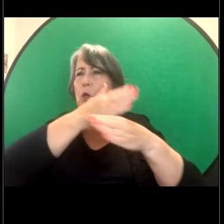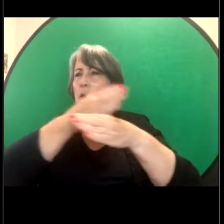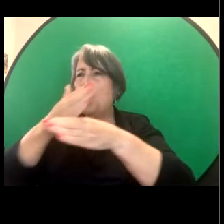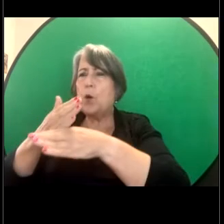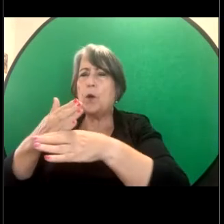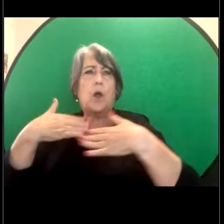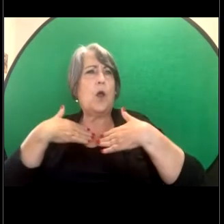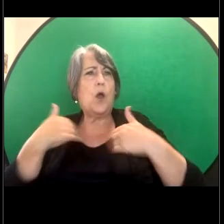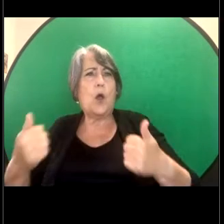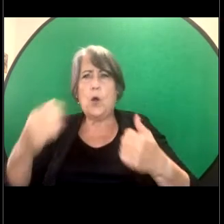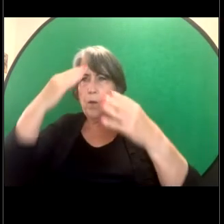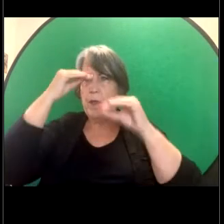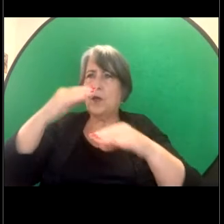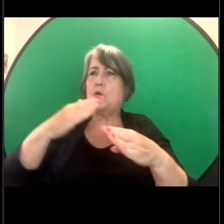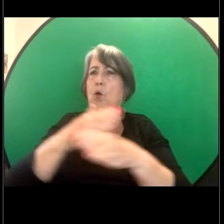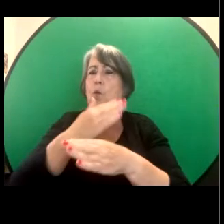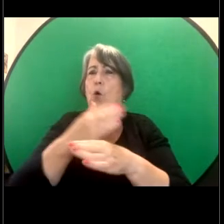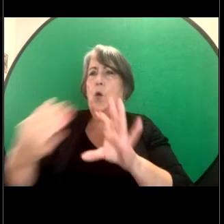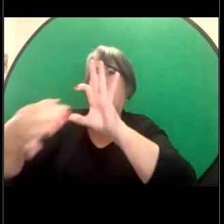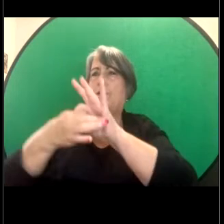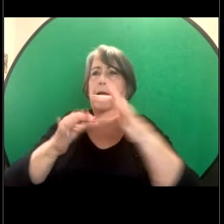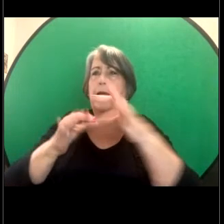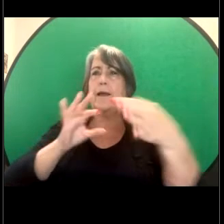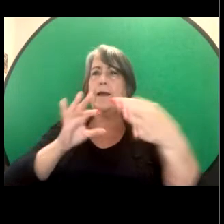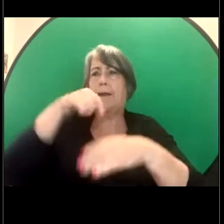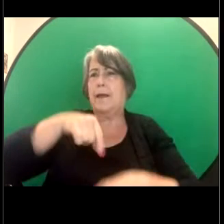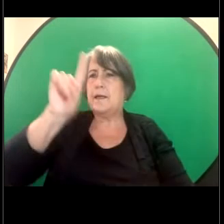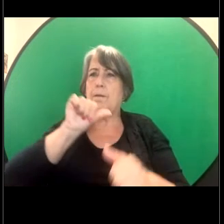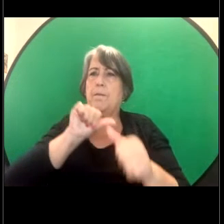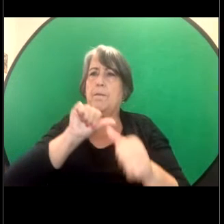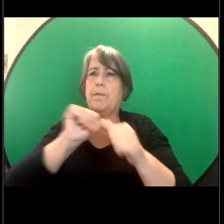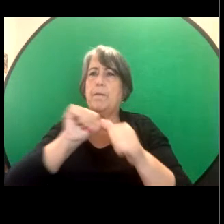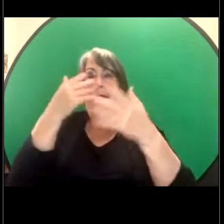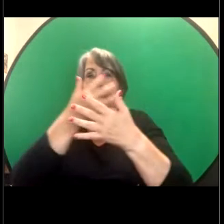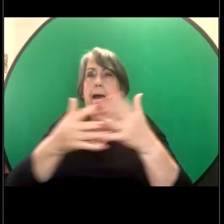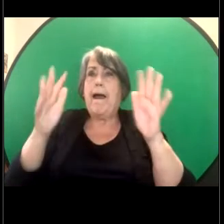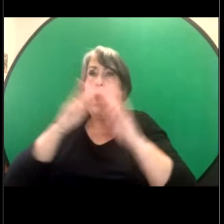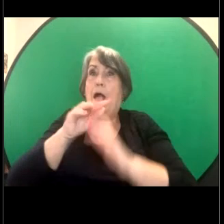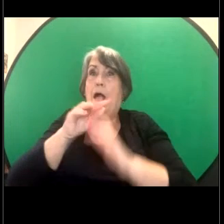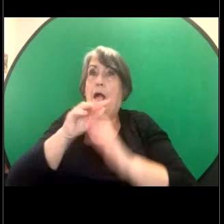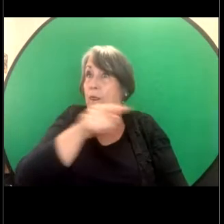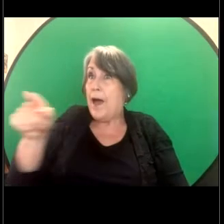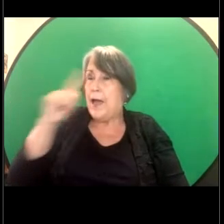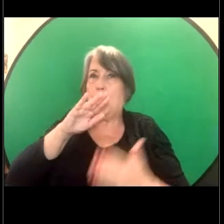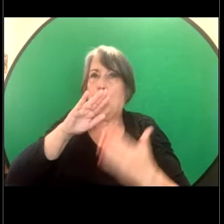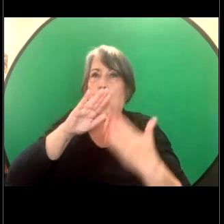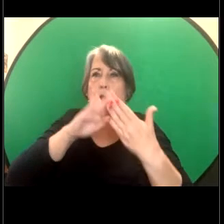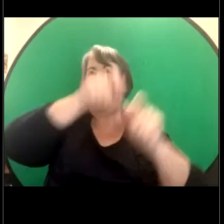who have linked in today to better understand how they can help their clients and just to know that